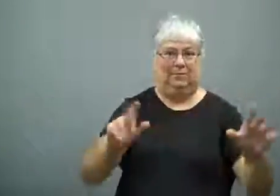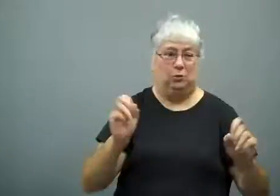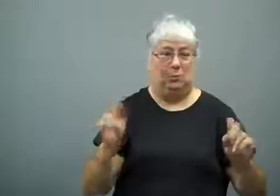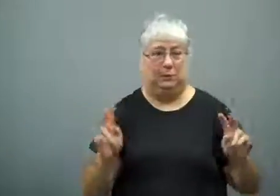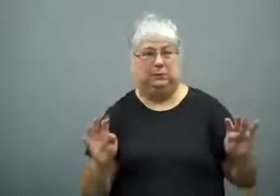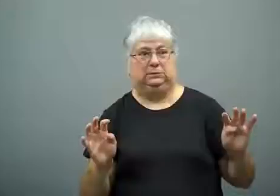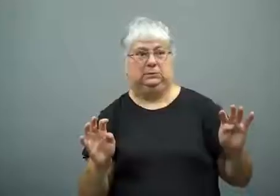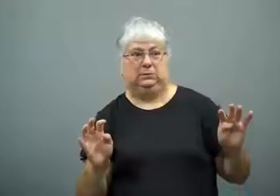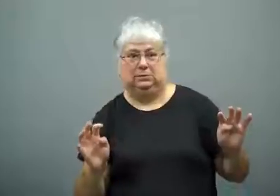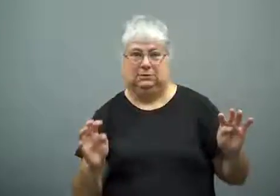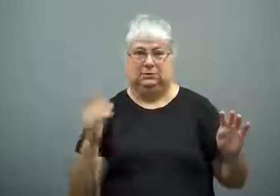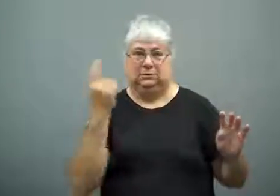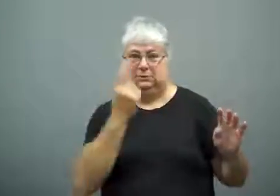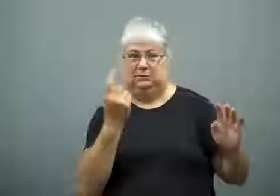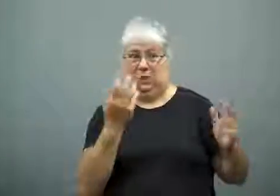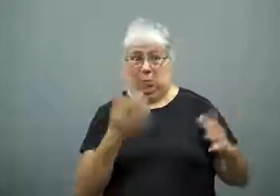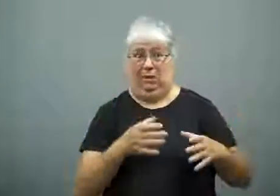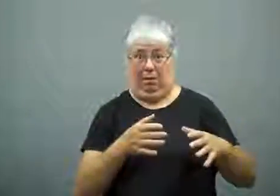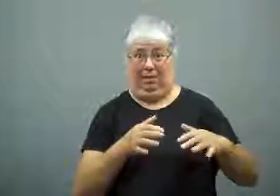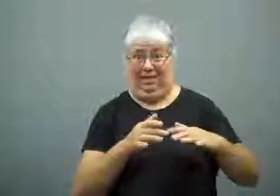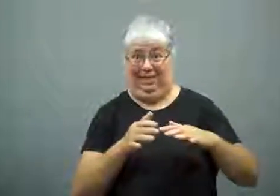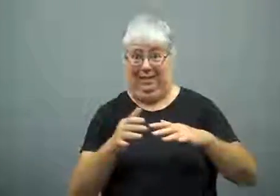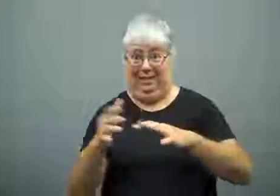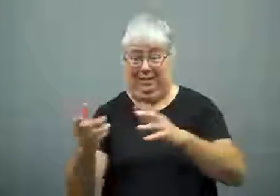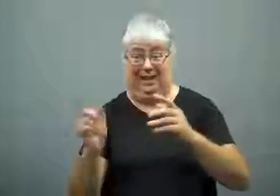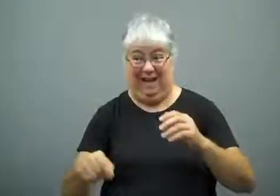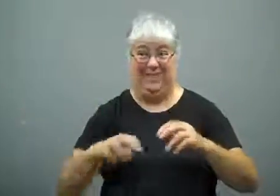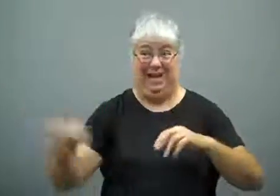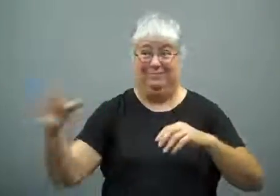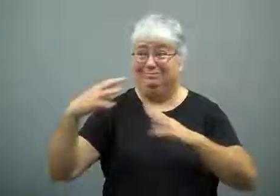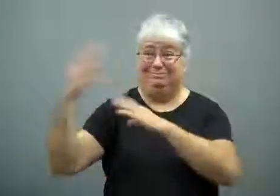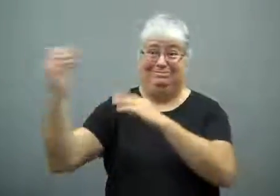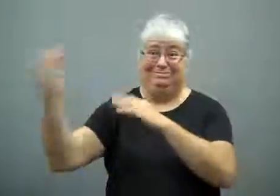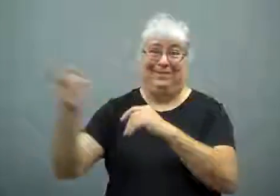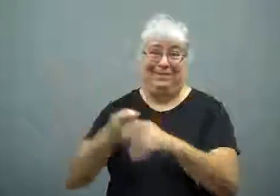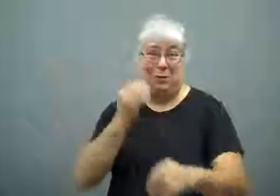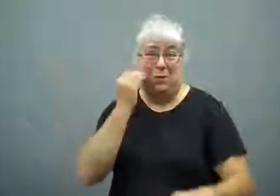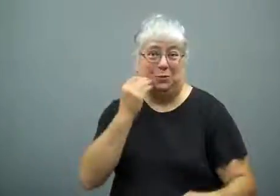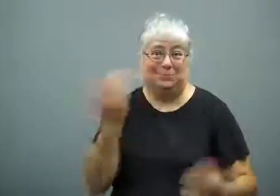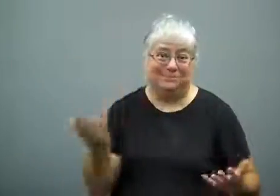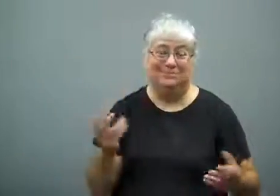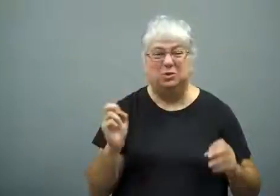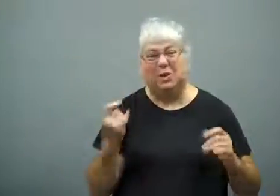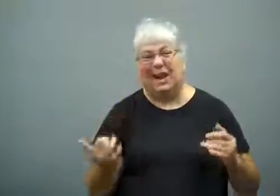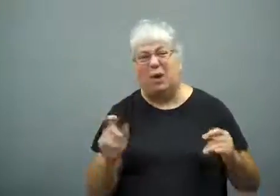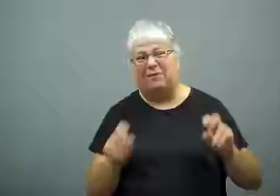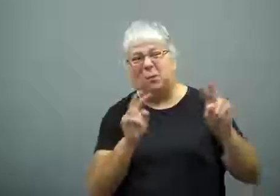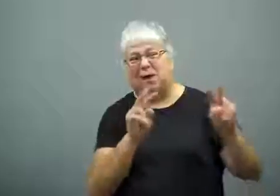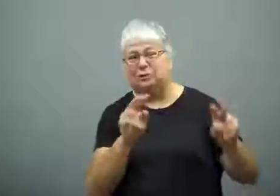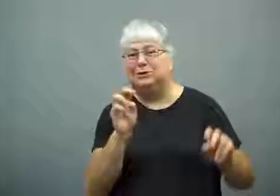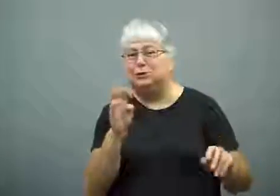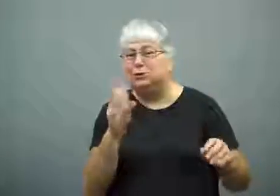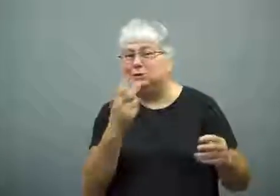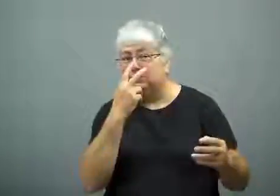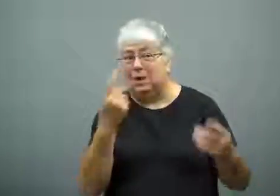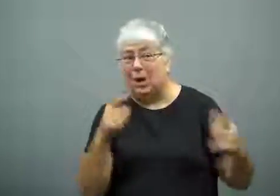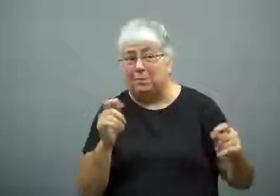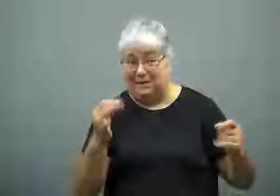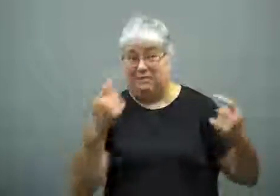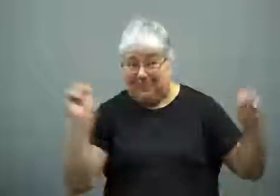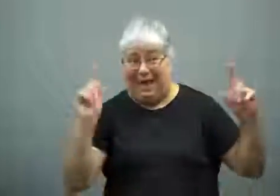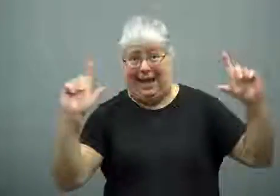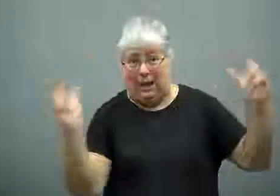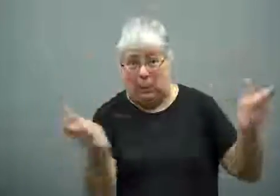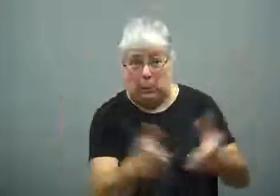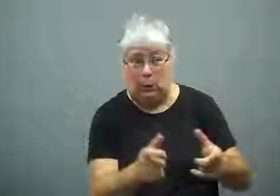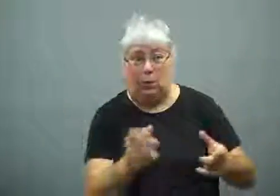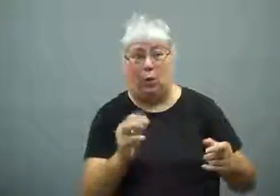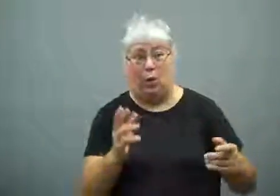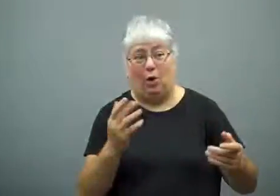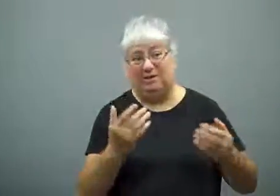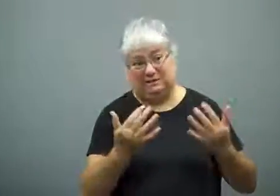People in the area are watching to see if they will need to evacuate.